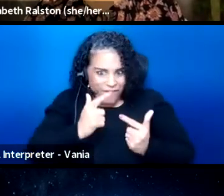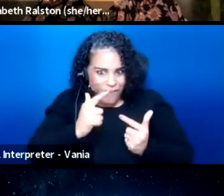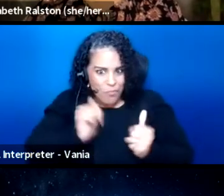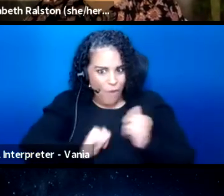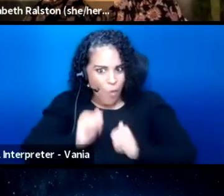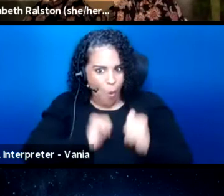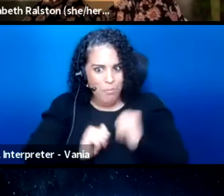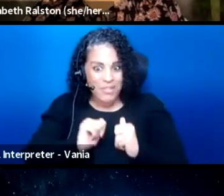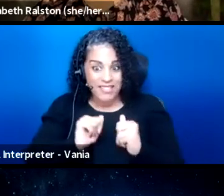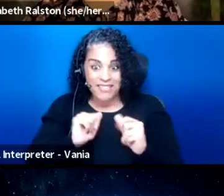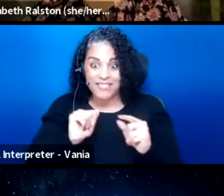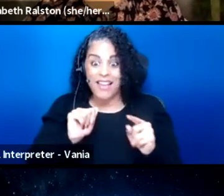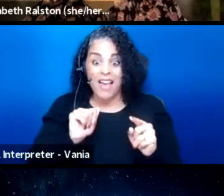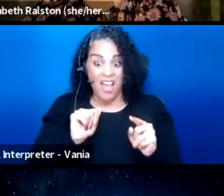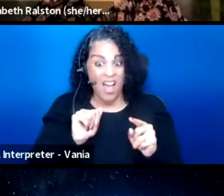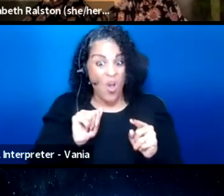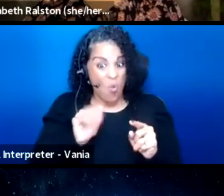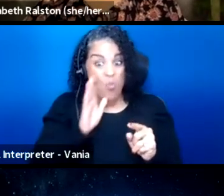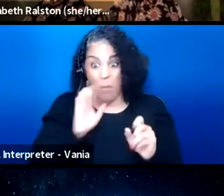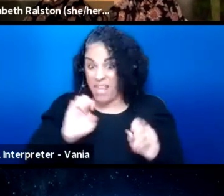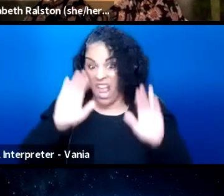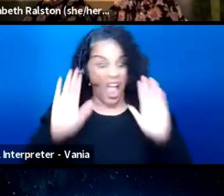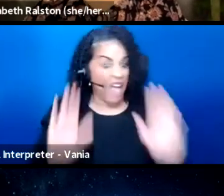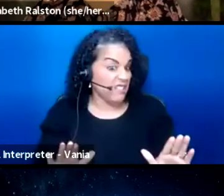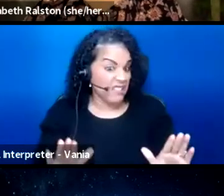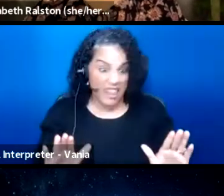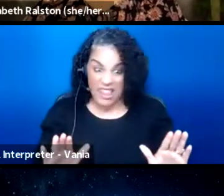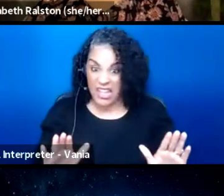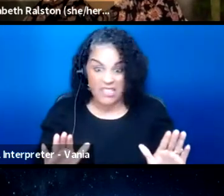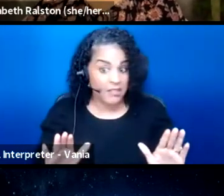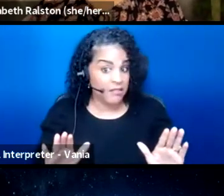I think would be excellent for documentation